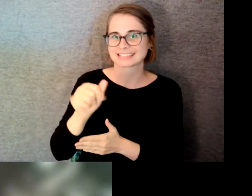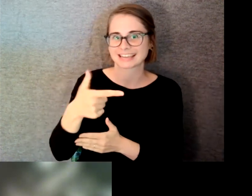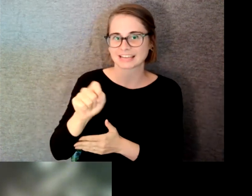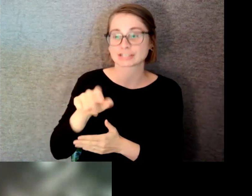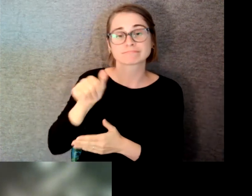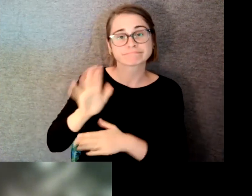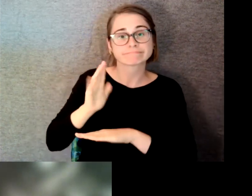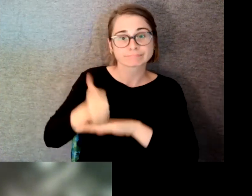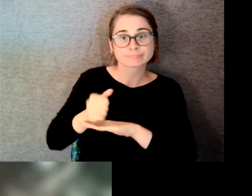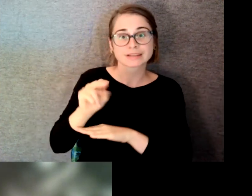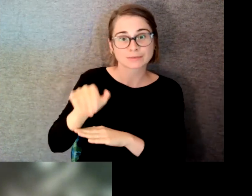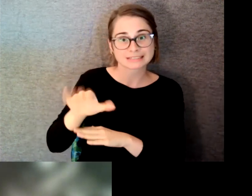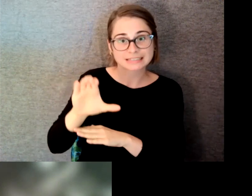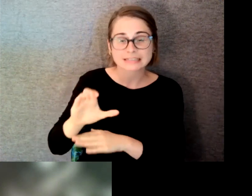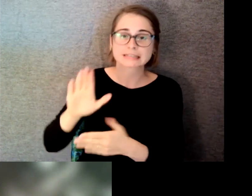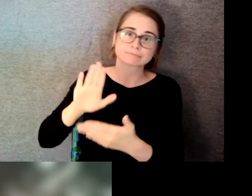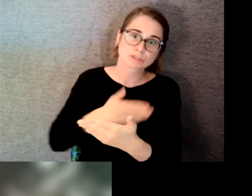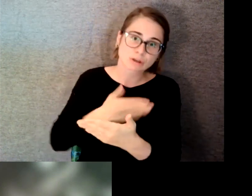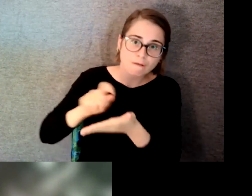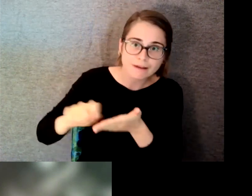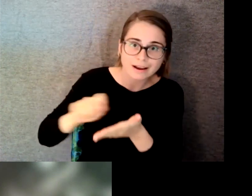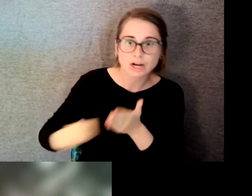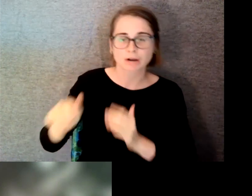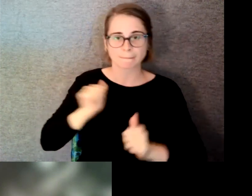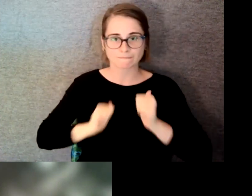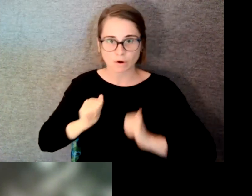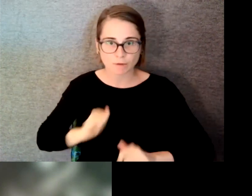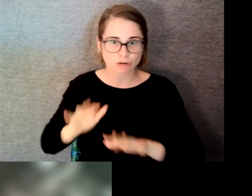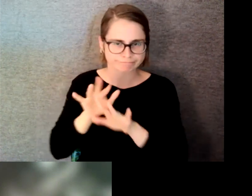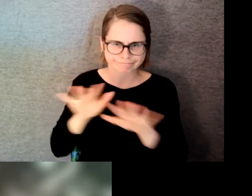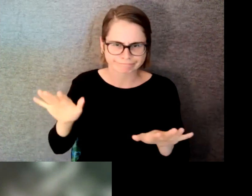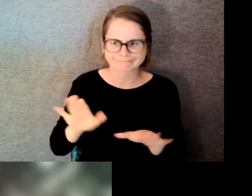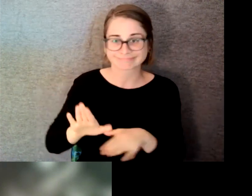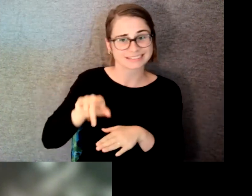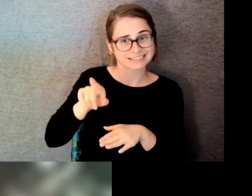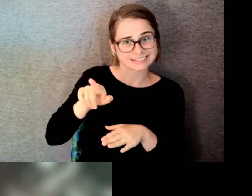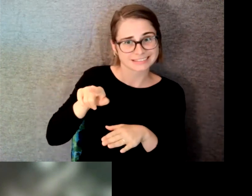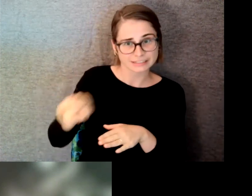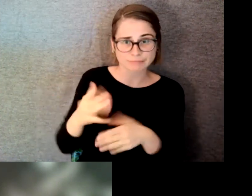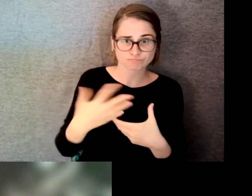performer songwriter and musical theater writer his television credits include FOX, NBC, BBC,